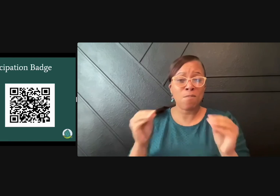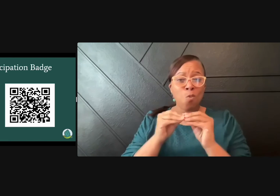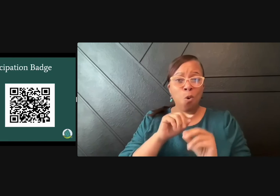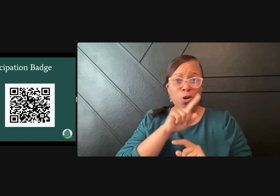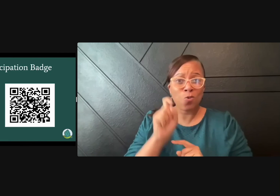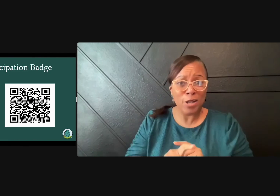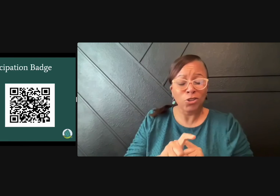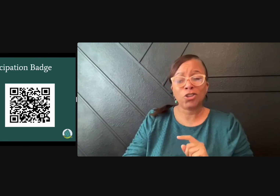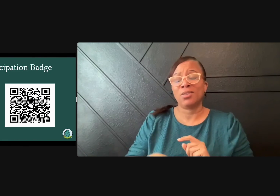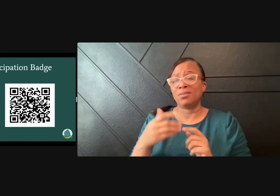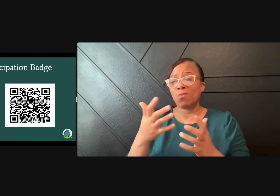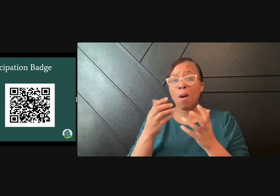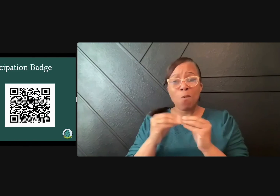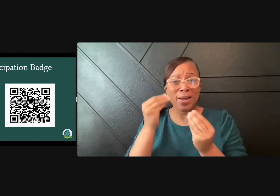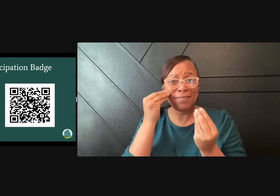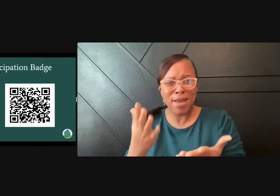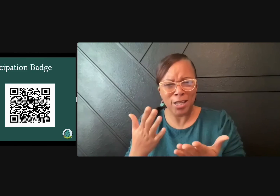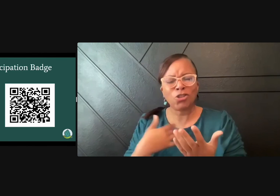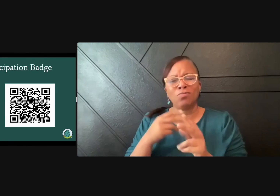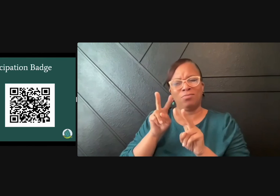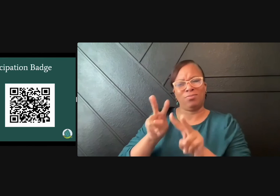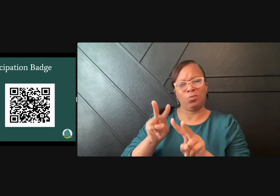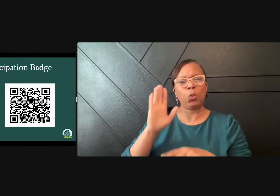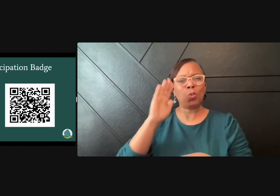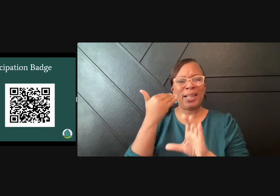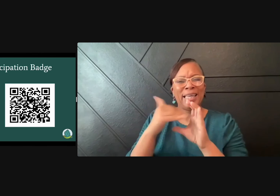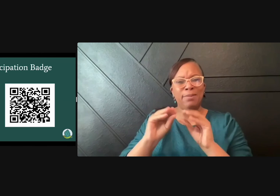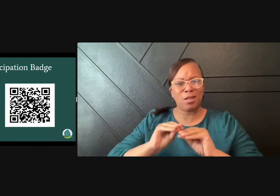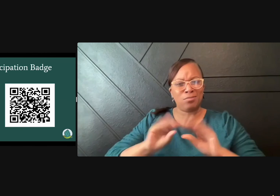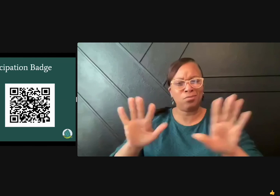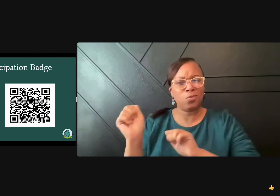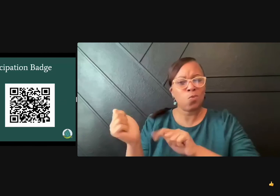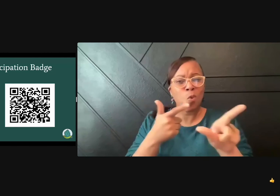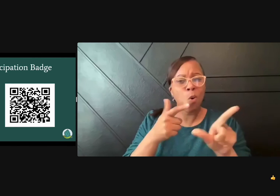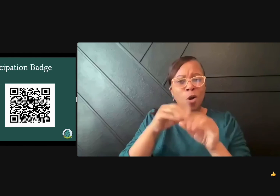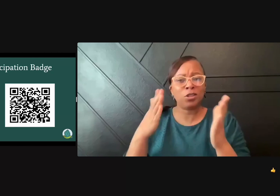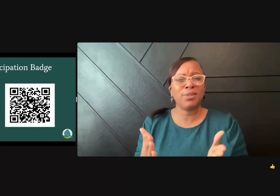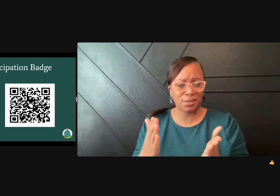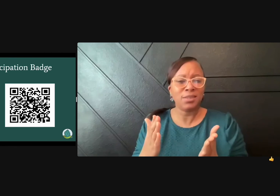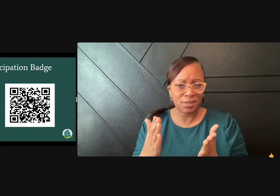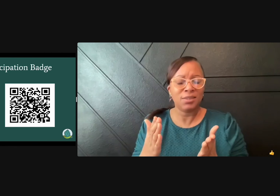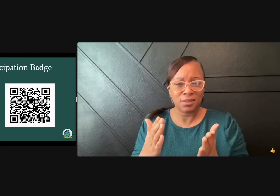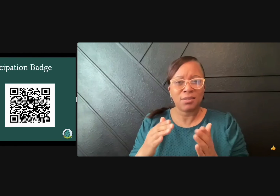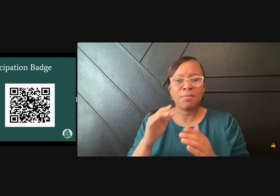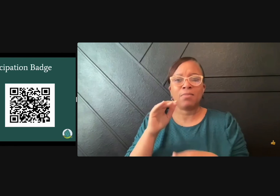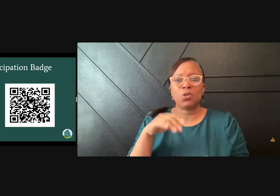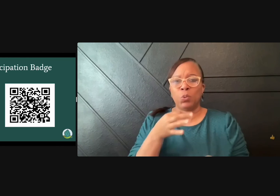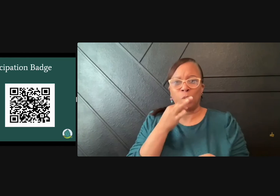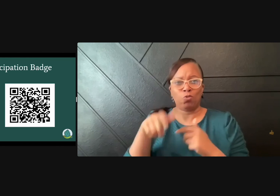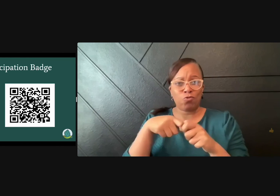If you have any more questions or would like more information, please, I want to let you know that we will be sending information.